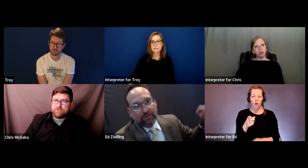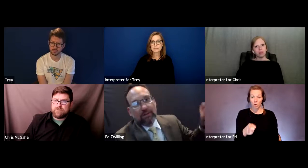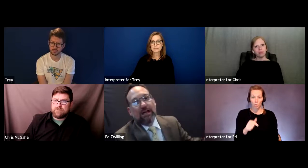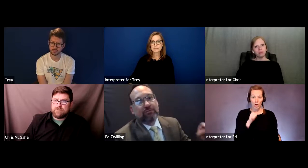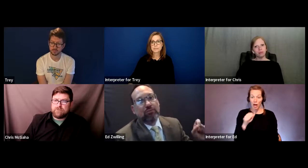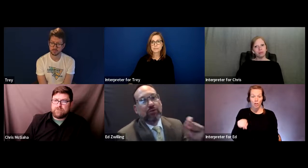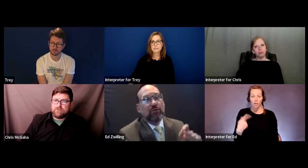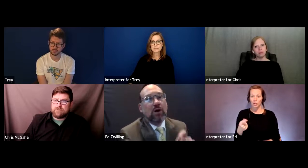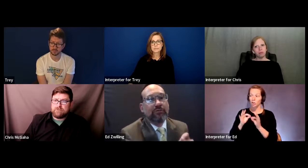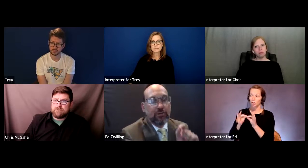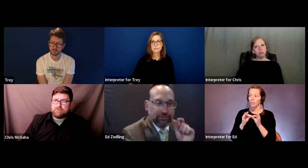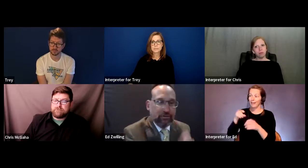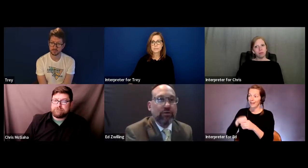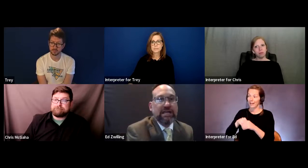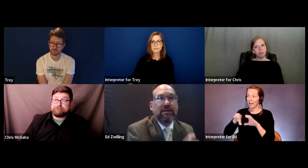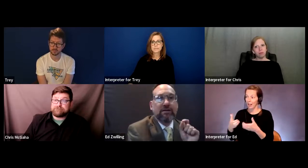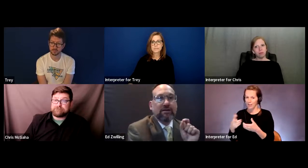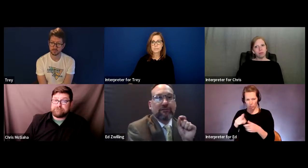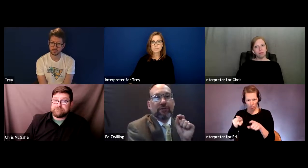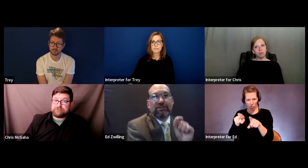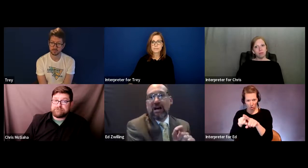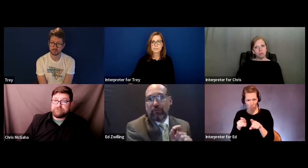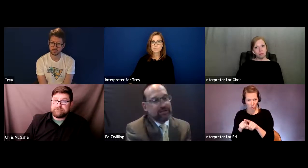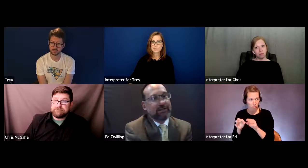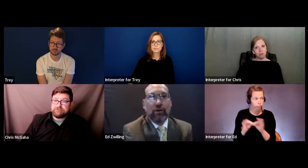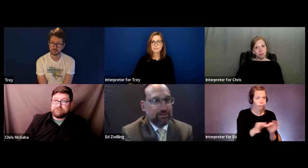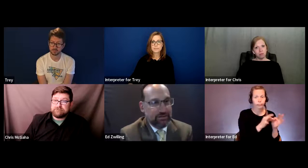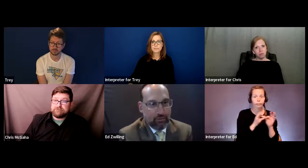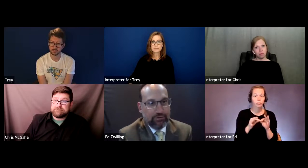in the classroom, but are you also interpreting for the child when he's at lunch sitting with